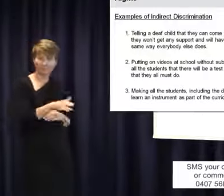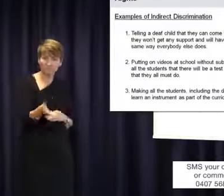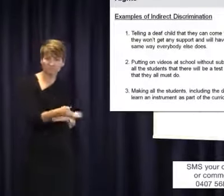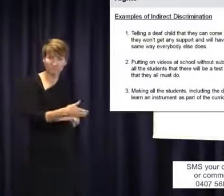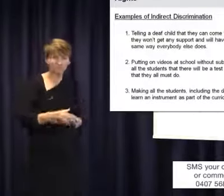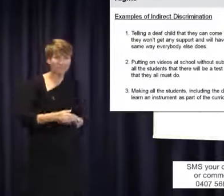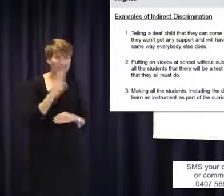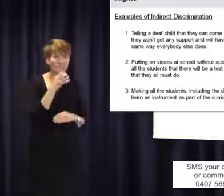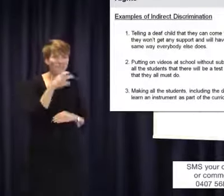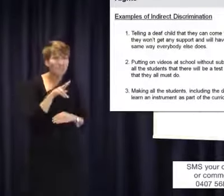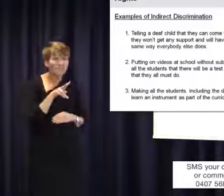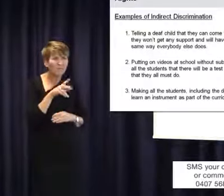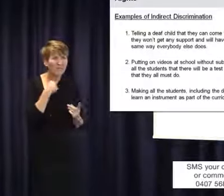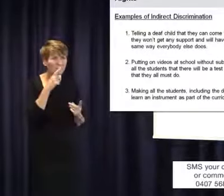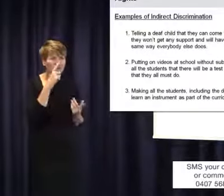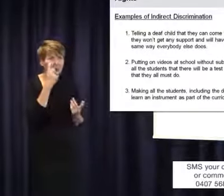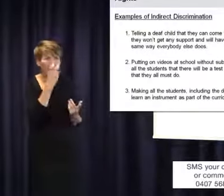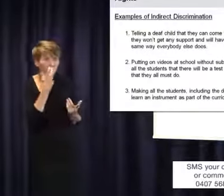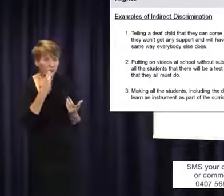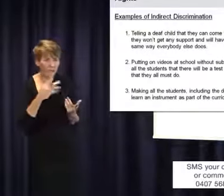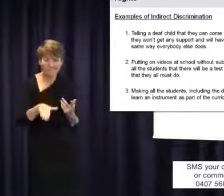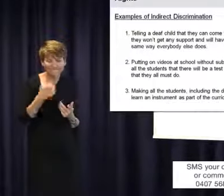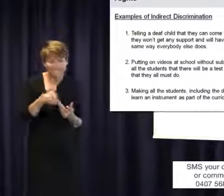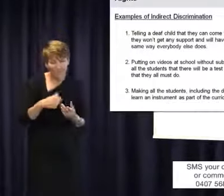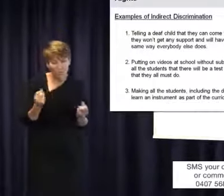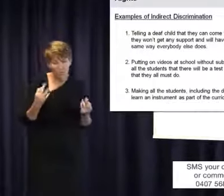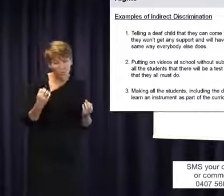is the video everybody. There is no subtitles for you over there but you'll all have a test